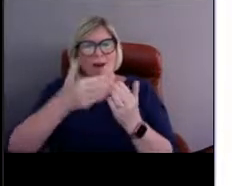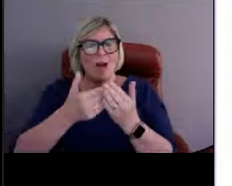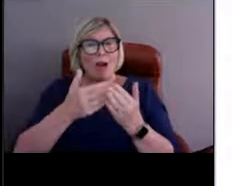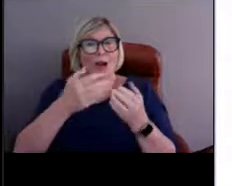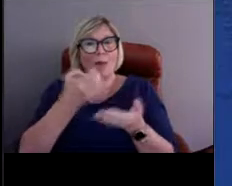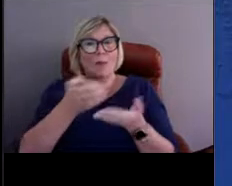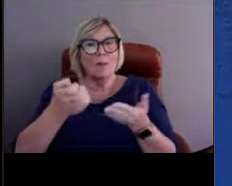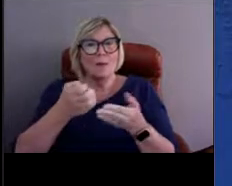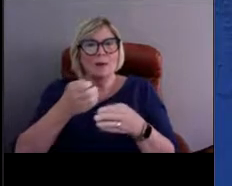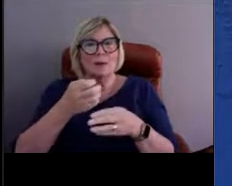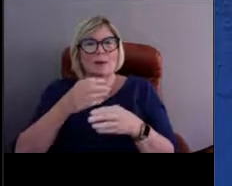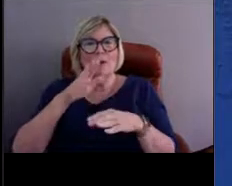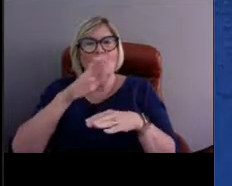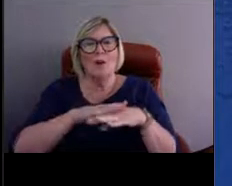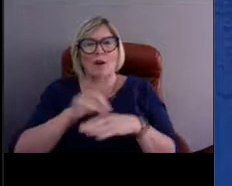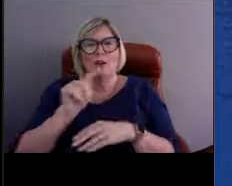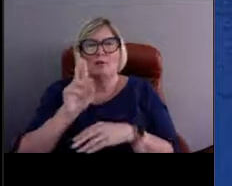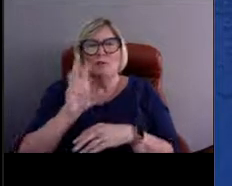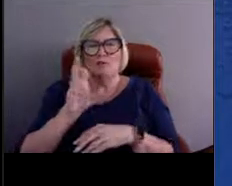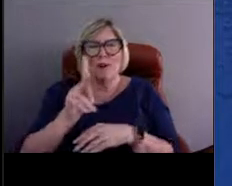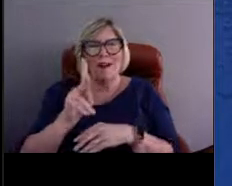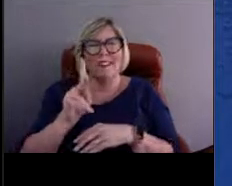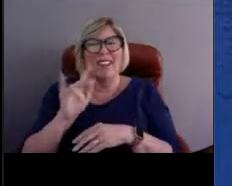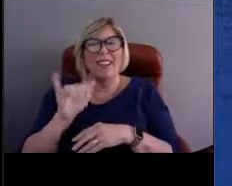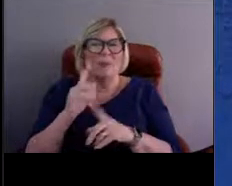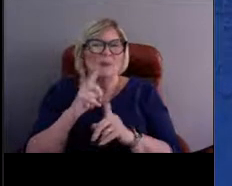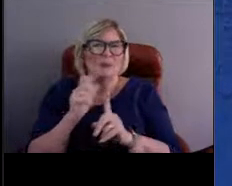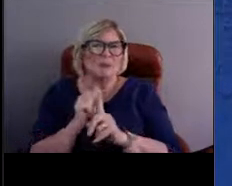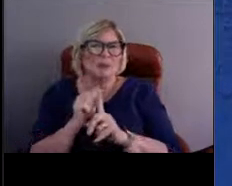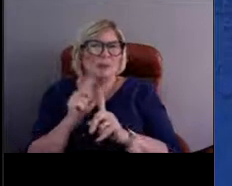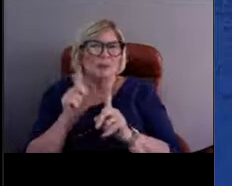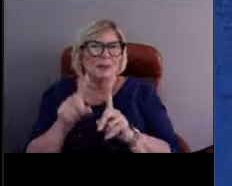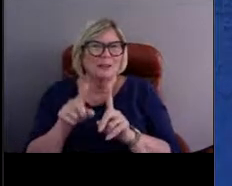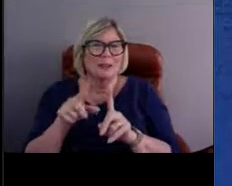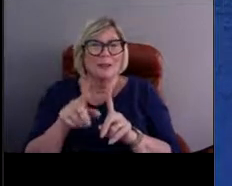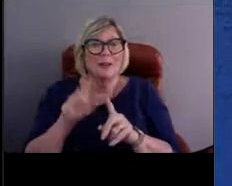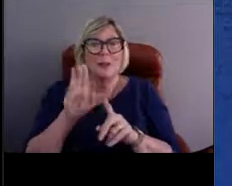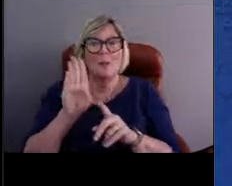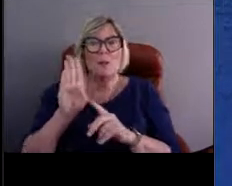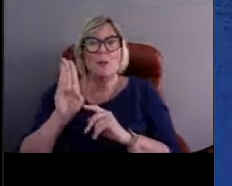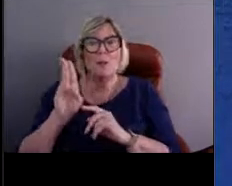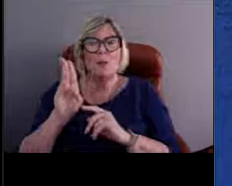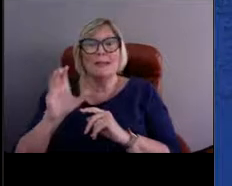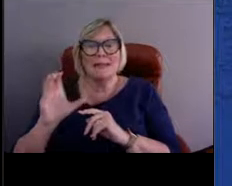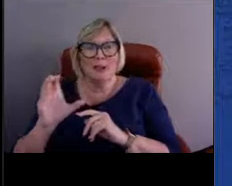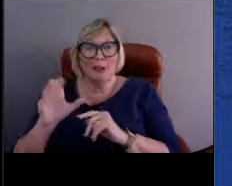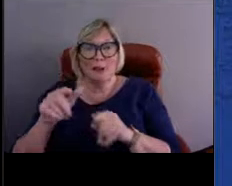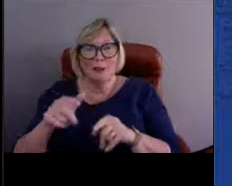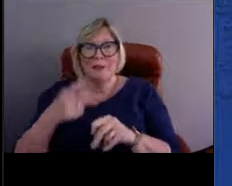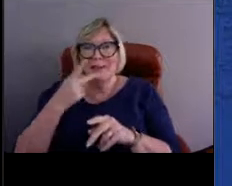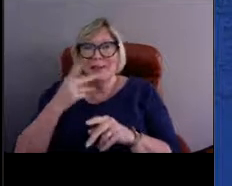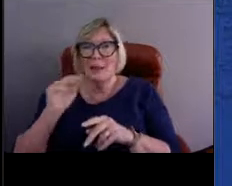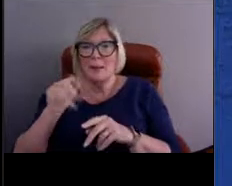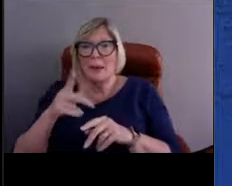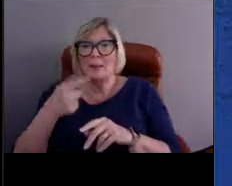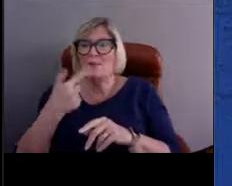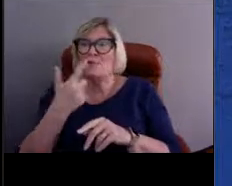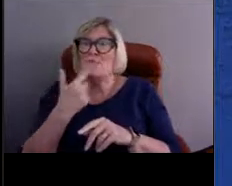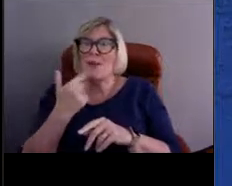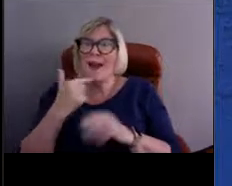That was a trick question. So at the Buoy Center, where if you take a look at my map here, there's the red house icon.